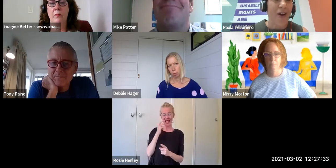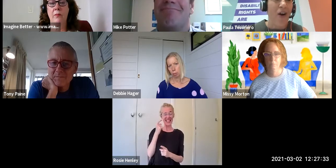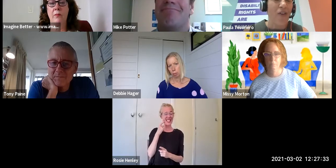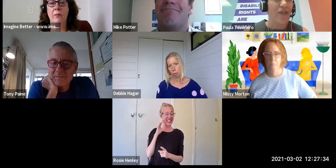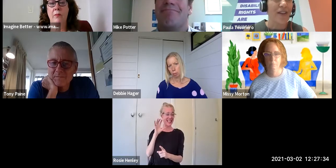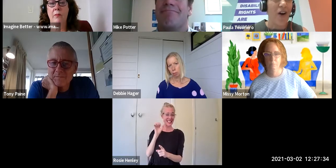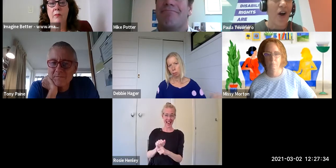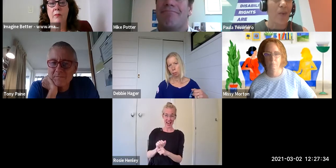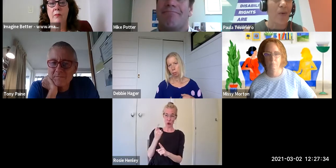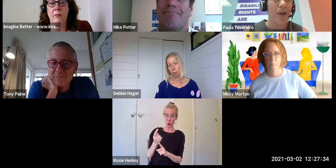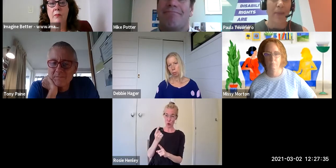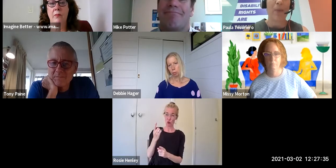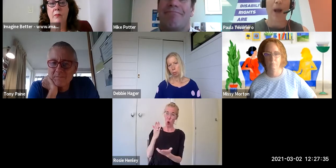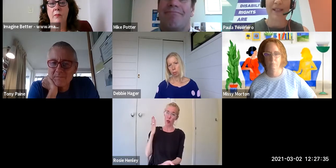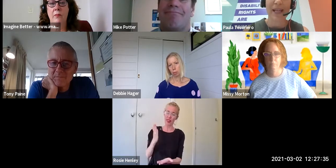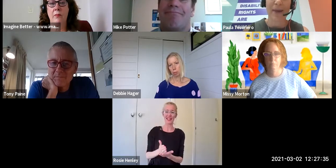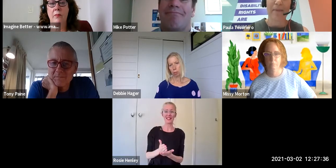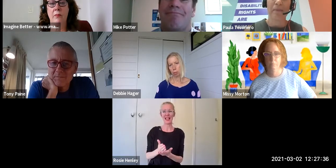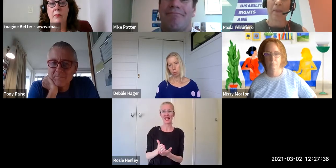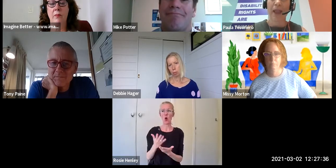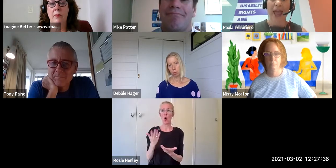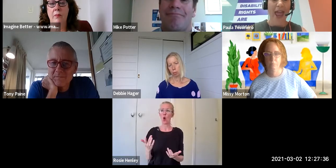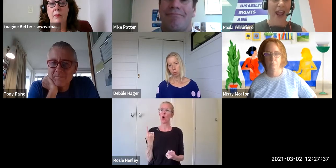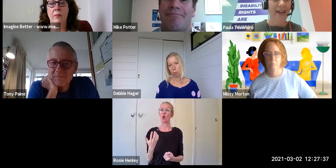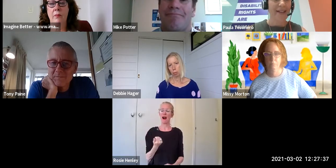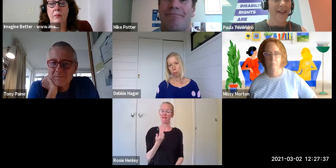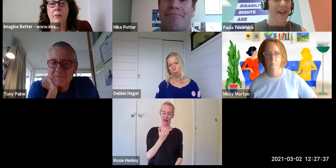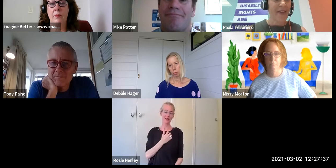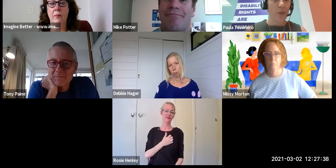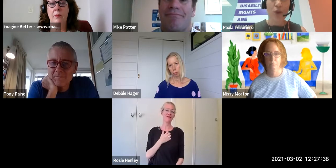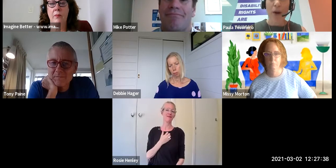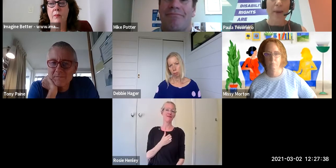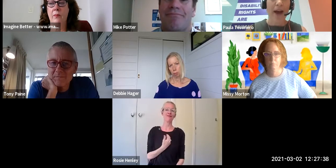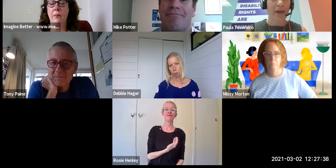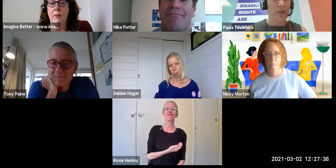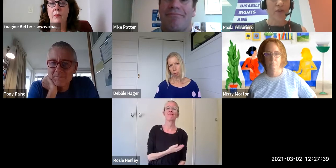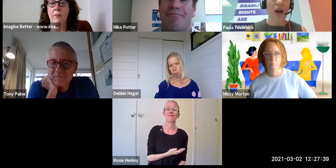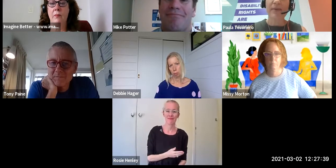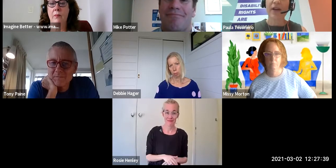Often i will get people come and see me and they will talk about, they will describe themselves